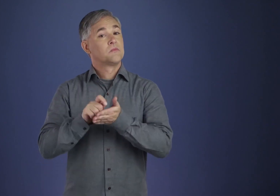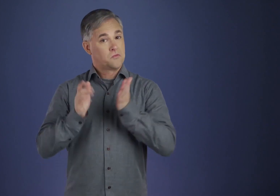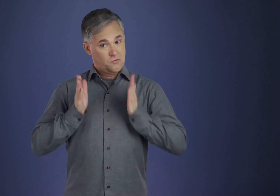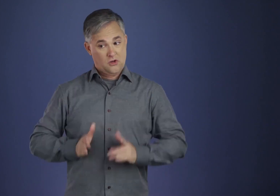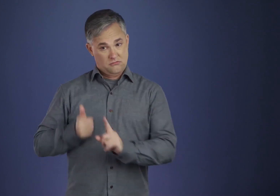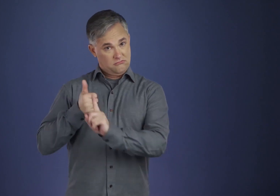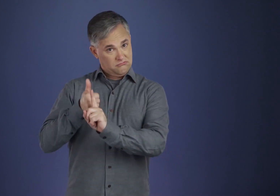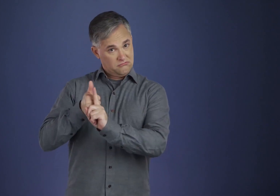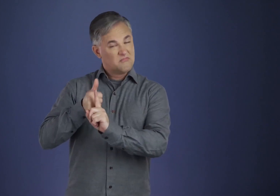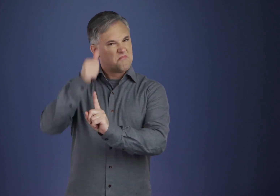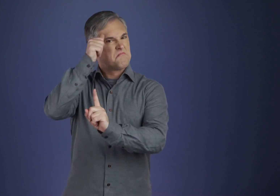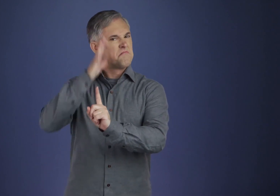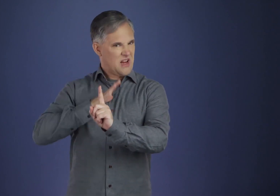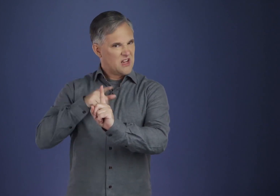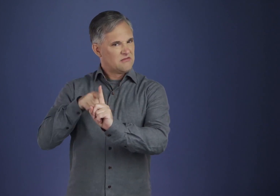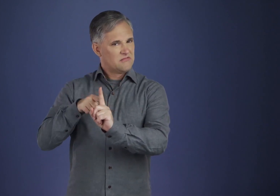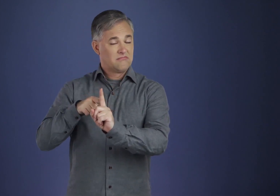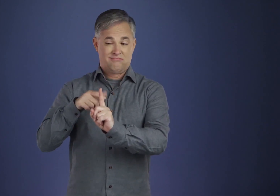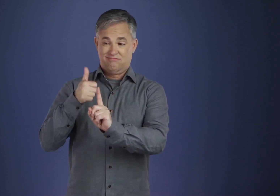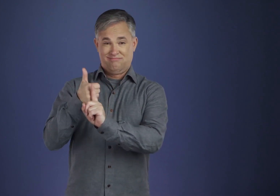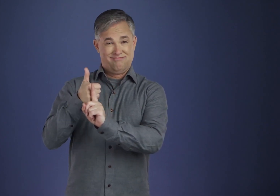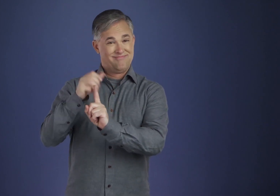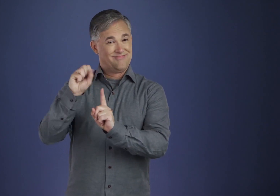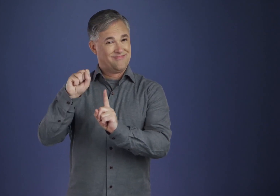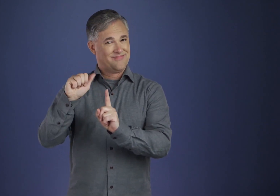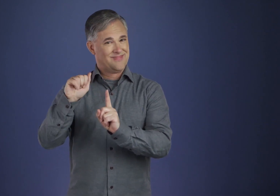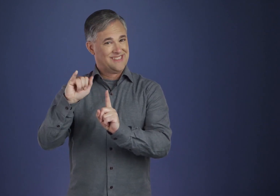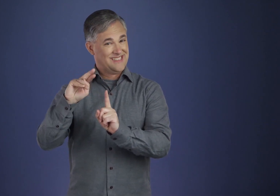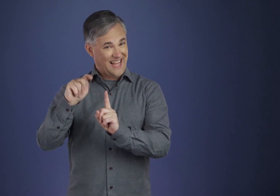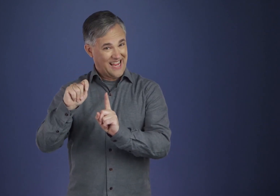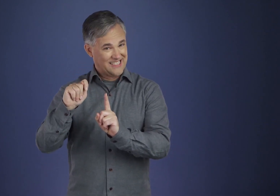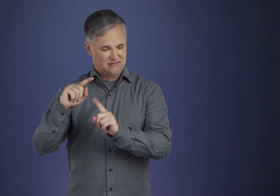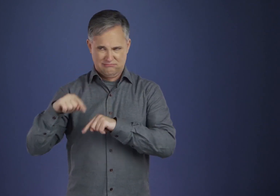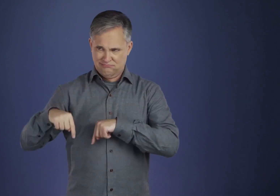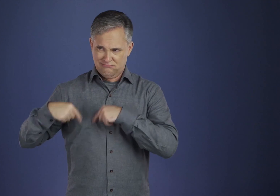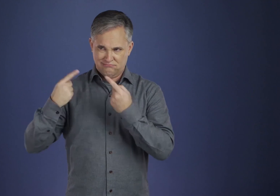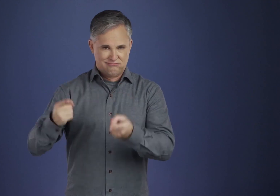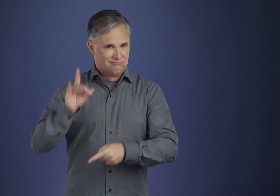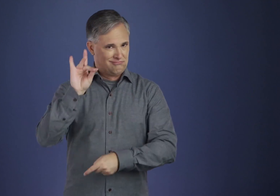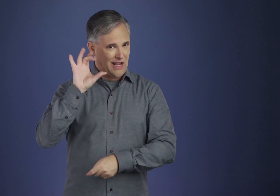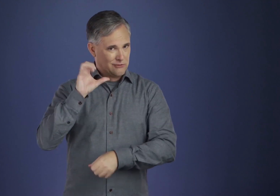Its author was a man who for several hundred years now has been rated as a saint.